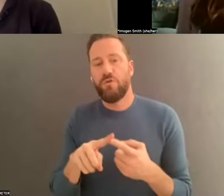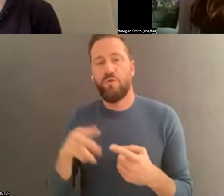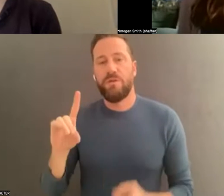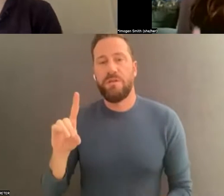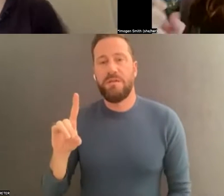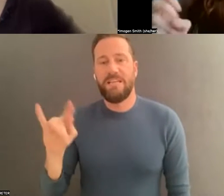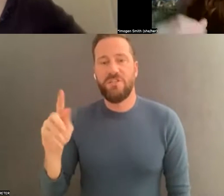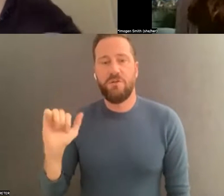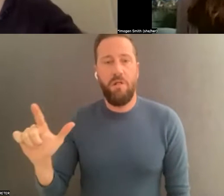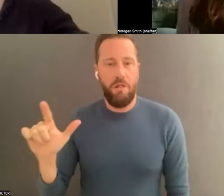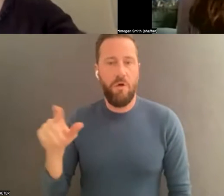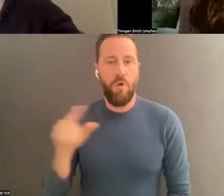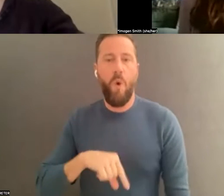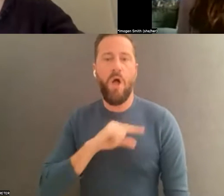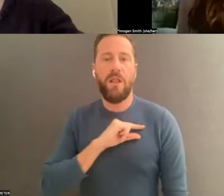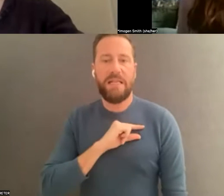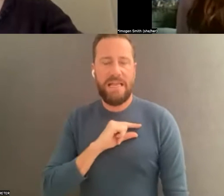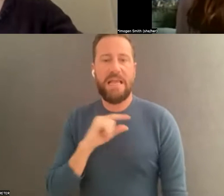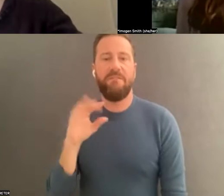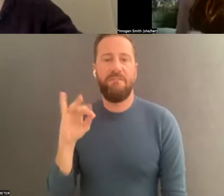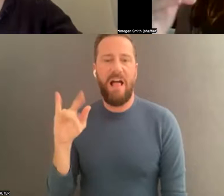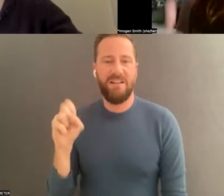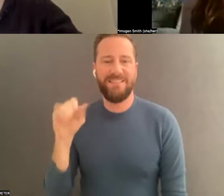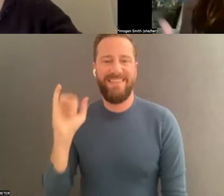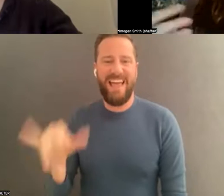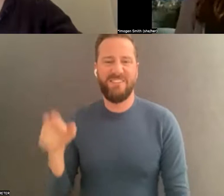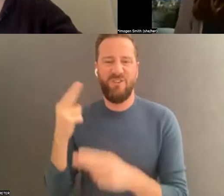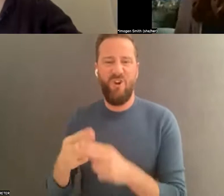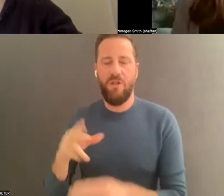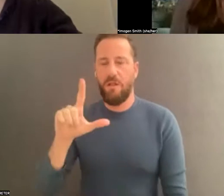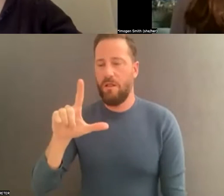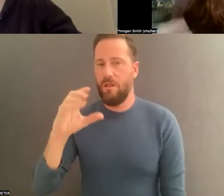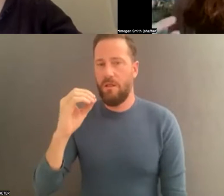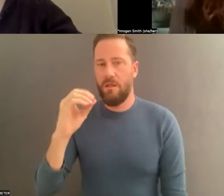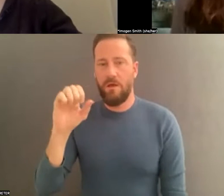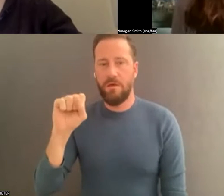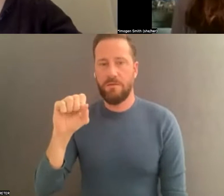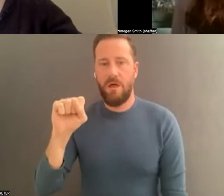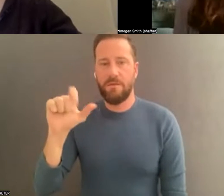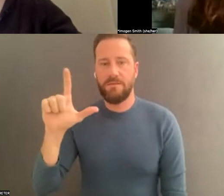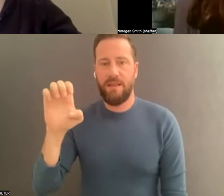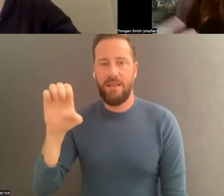very, very big sort of loss less formats. From those you can make